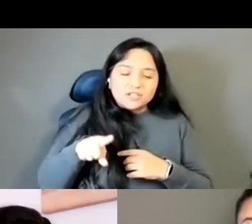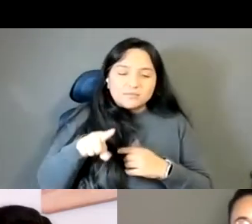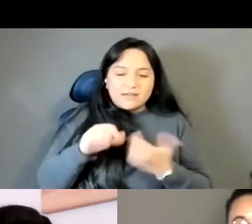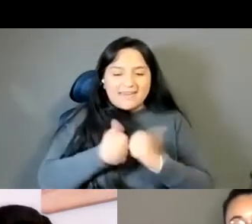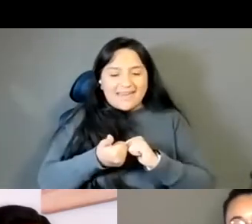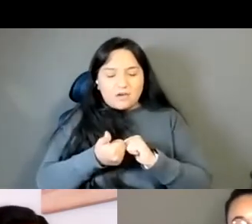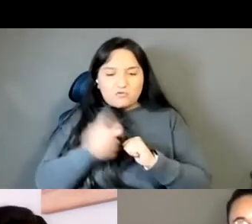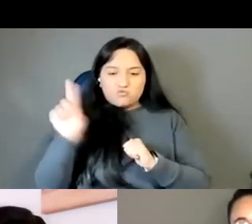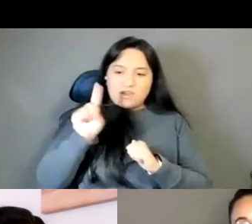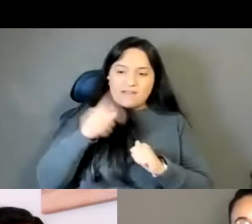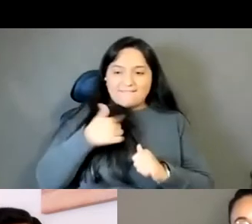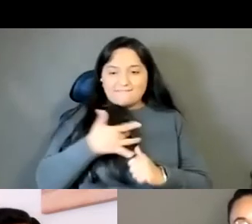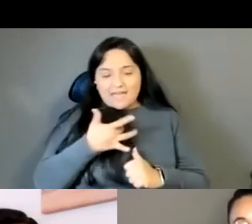had to lean on the Burmese.